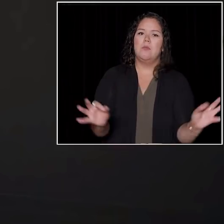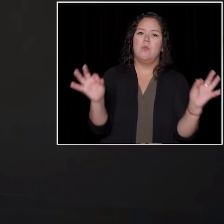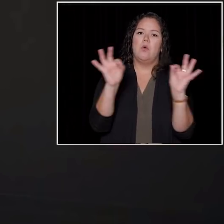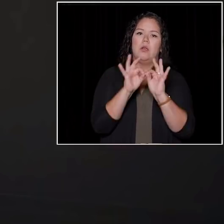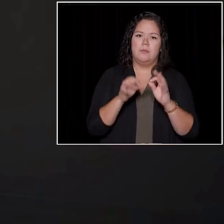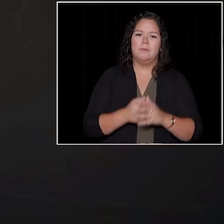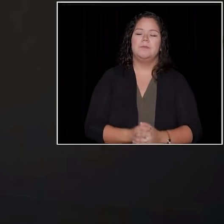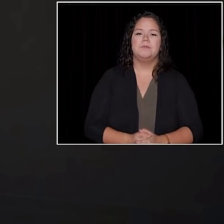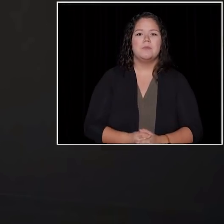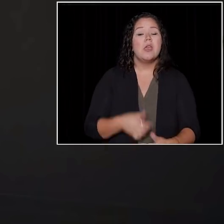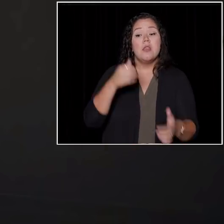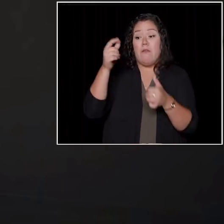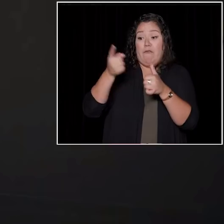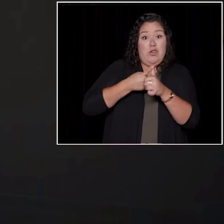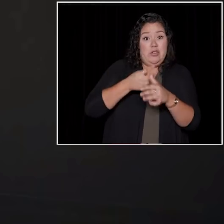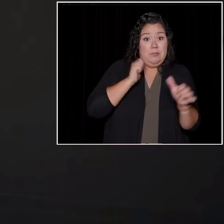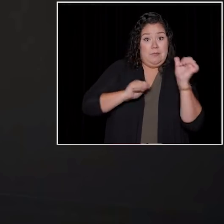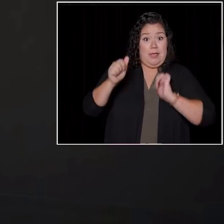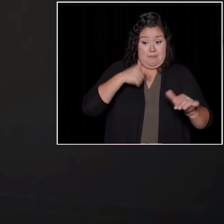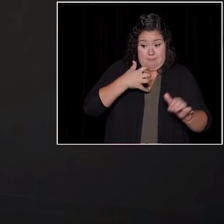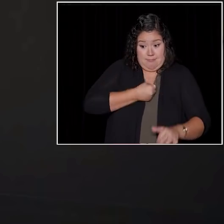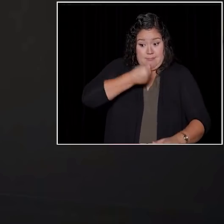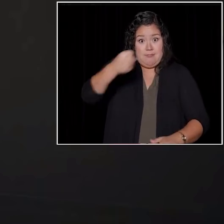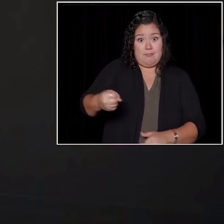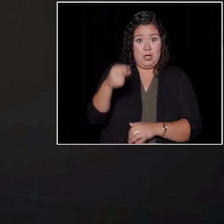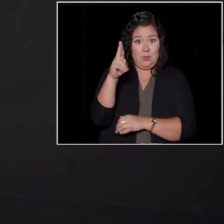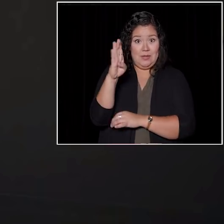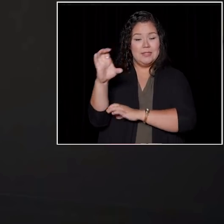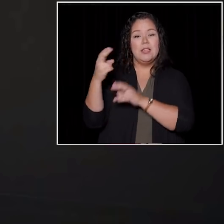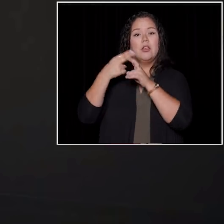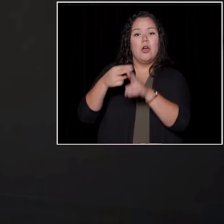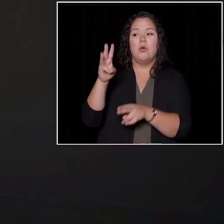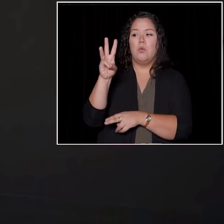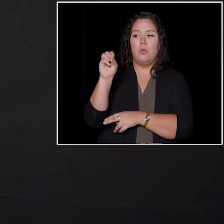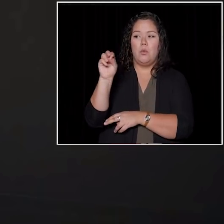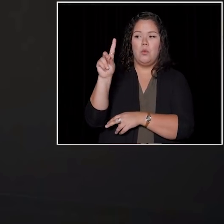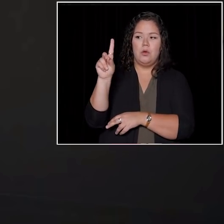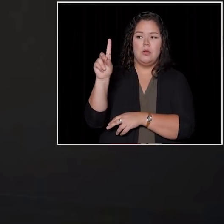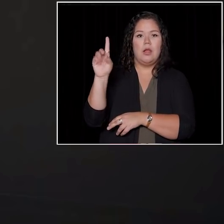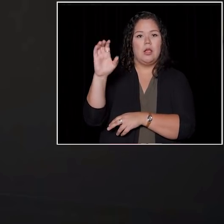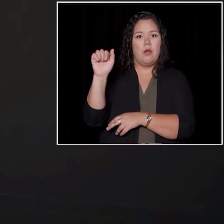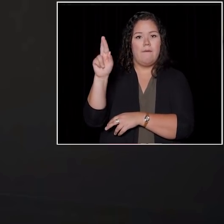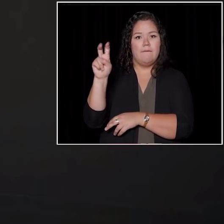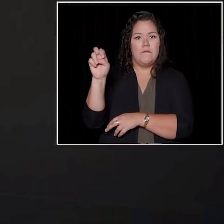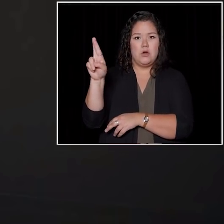And it was great. And the first play I actually got cast in at UBC was called "The Woodcarver's Wife".